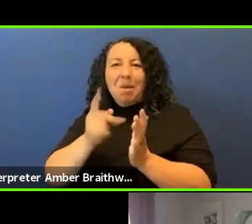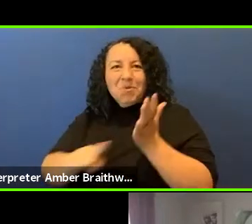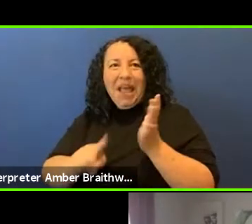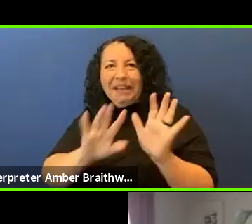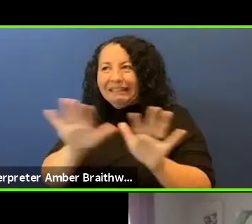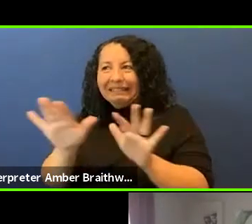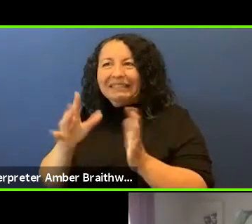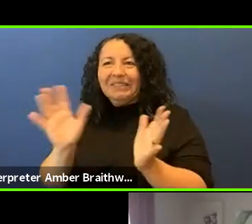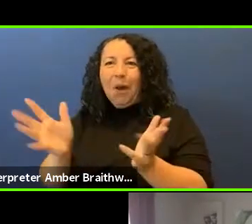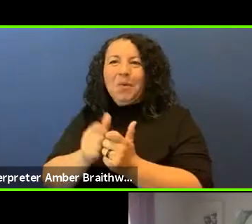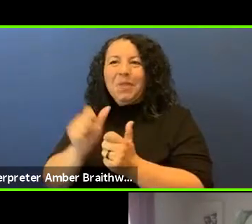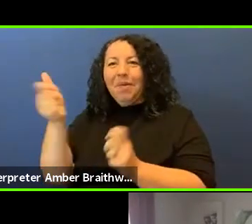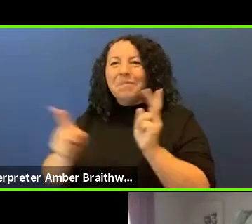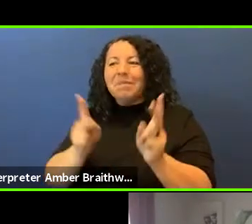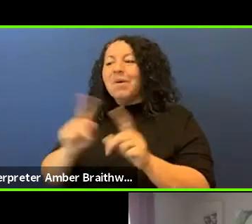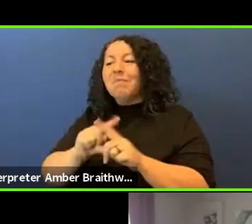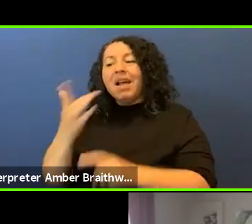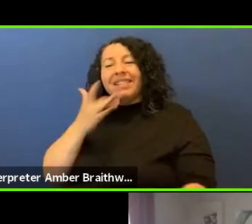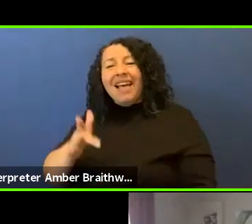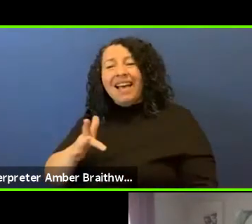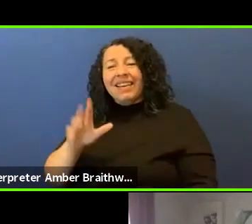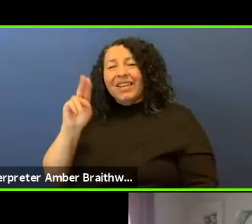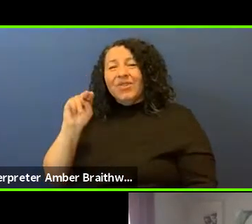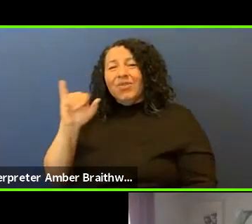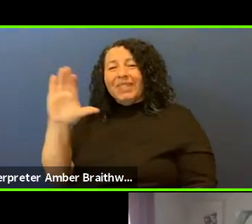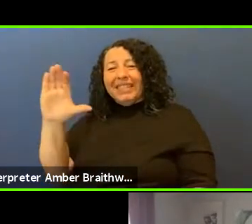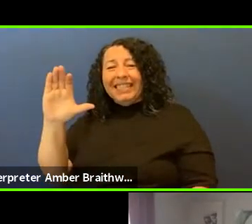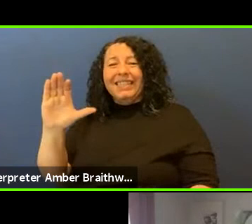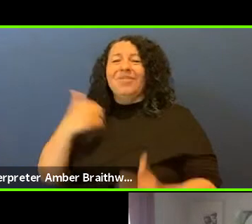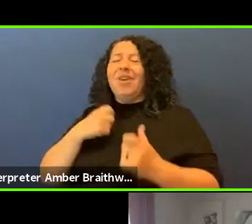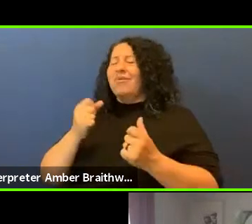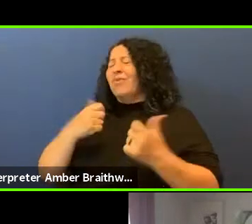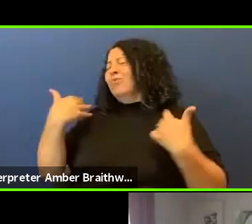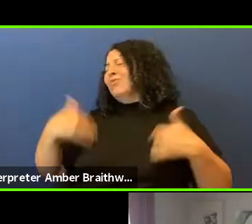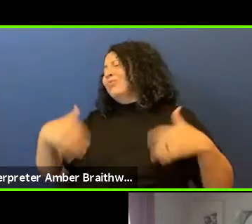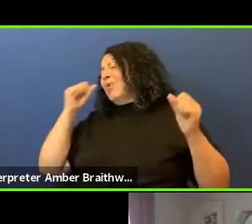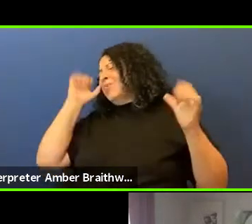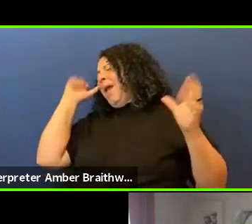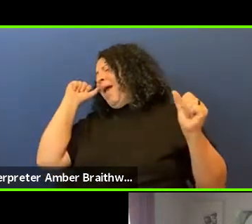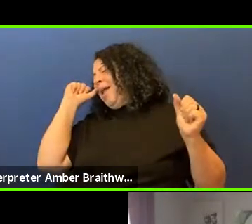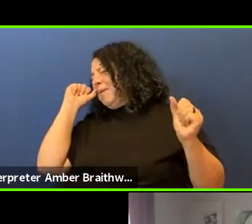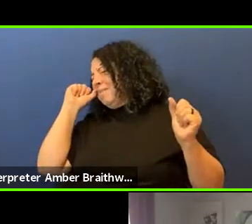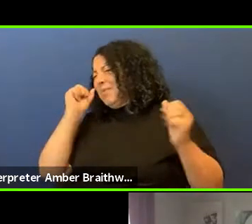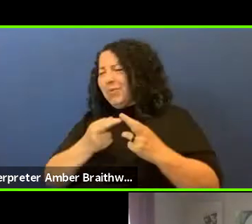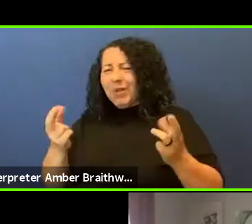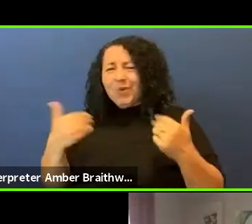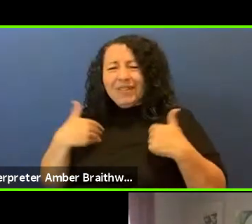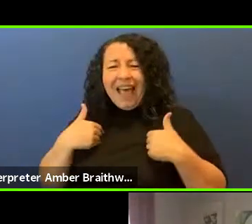luckily in New York City you have an incredible resource that's right down the street. I don't know a lot about the Guggenheim